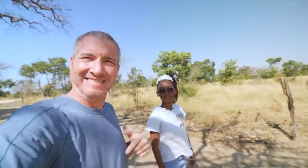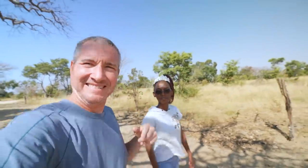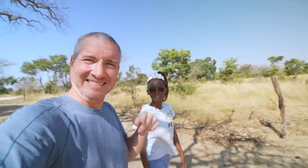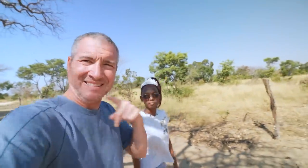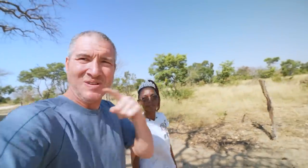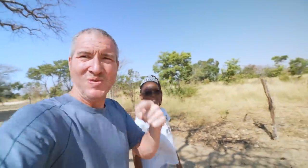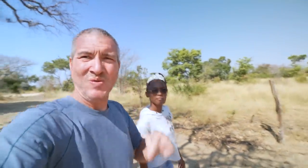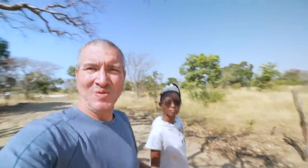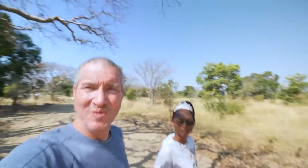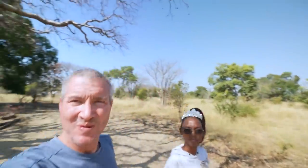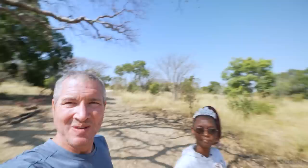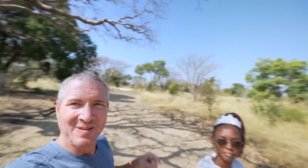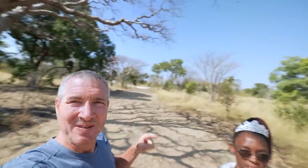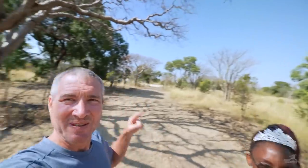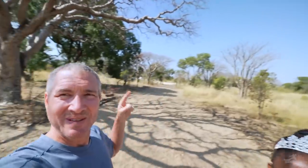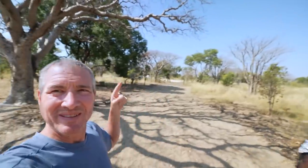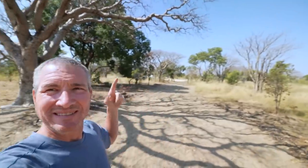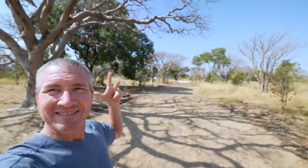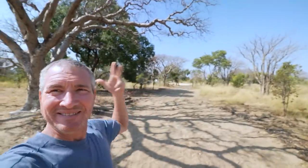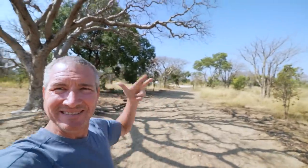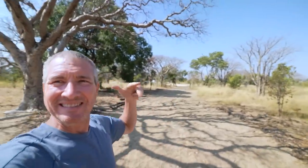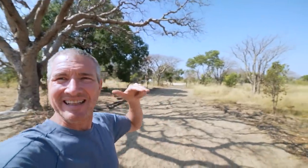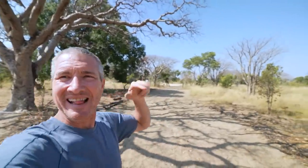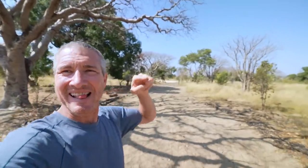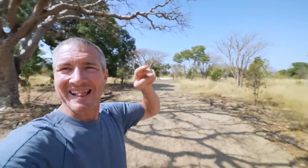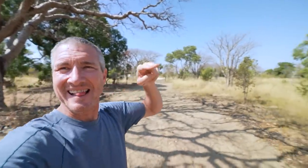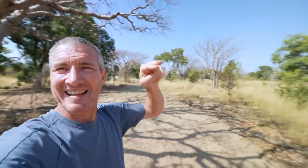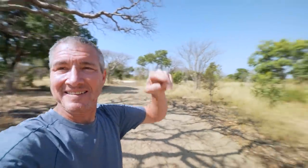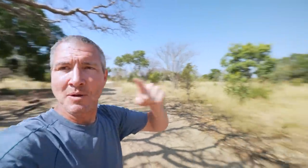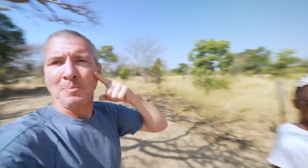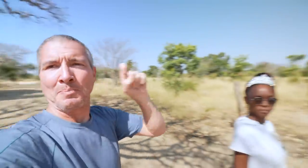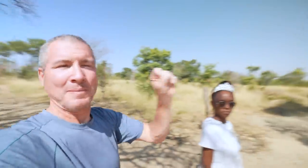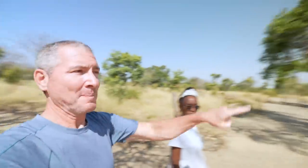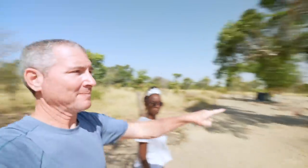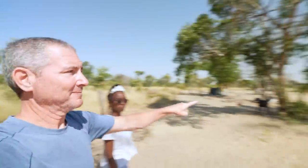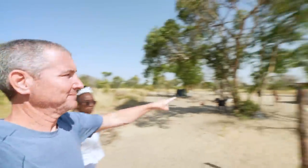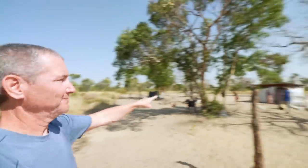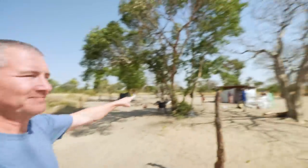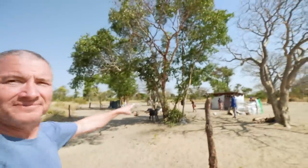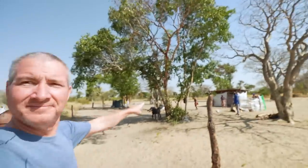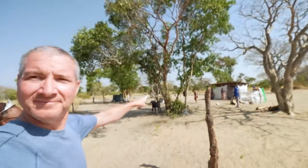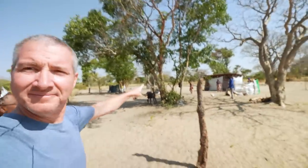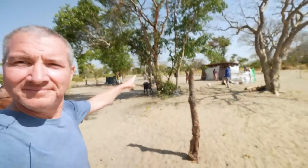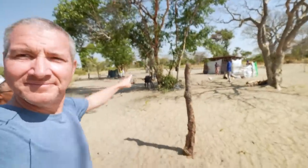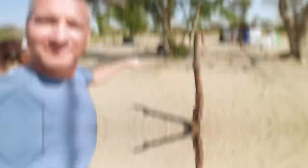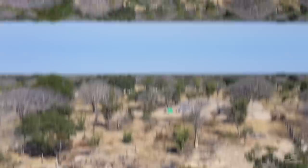We parked back there and walked all this way, now we’re here!